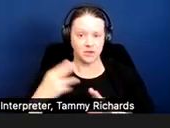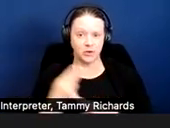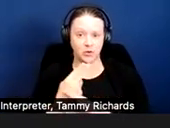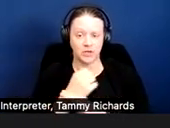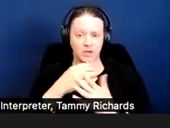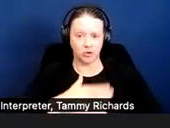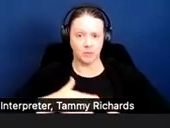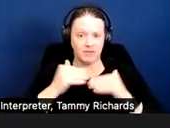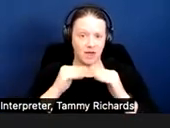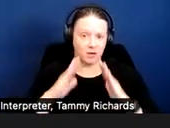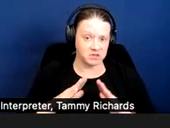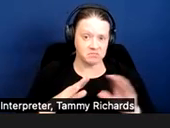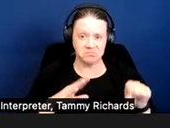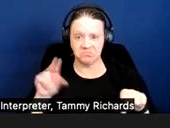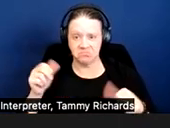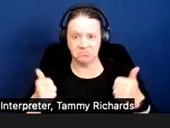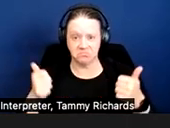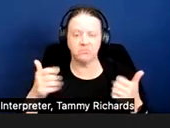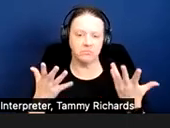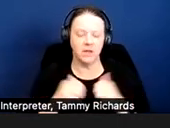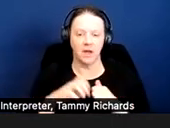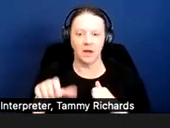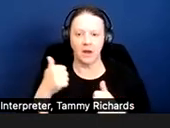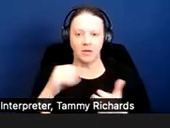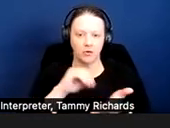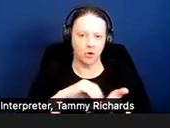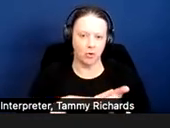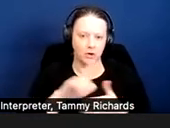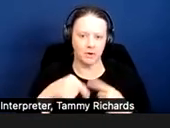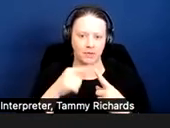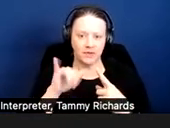And another note on reasonable modifications is that if there are modifications made to